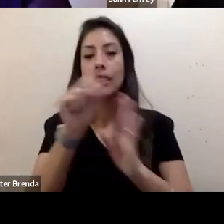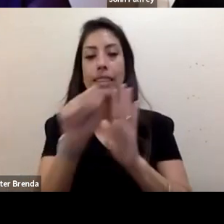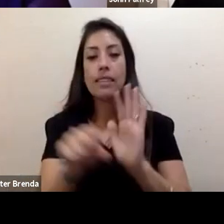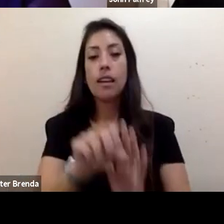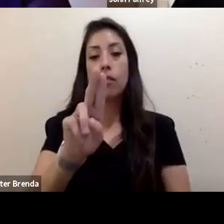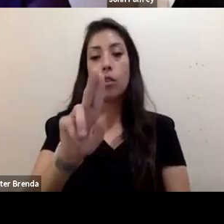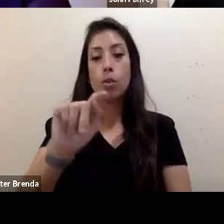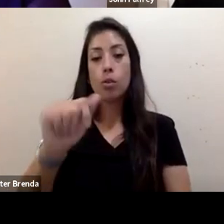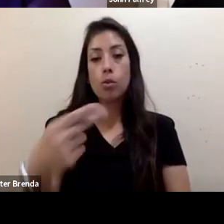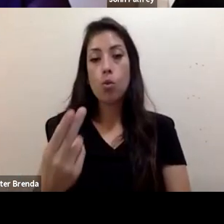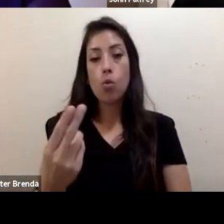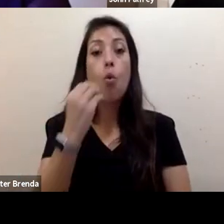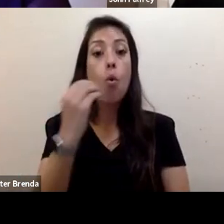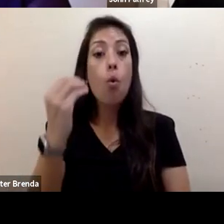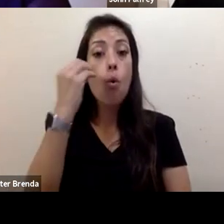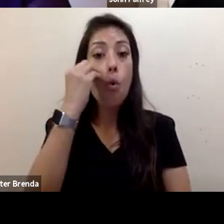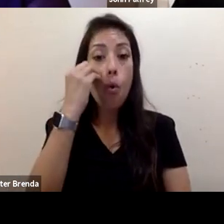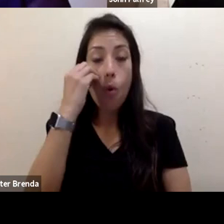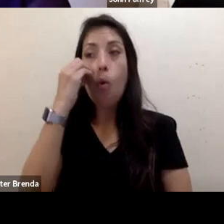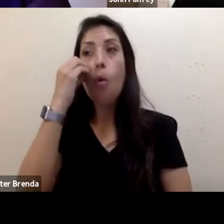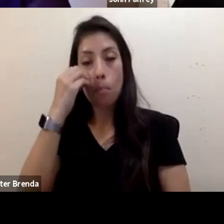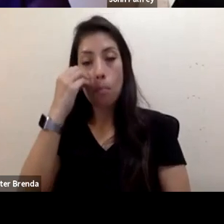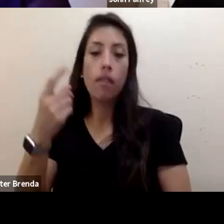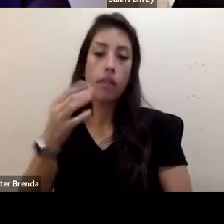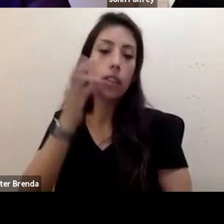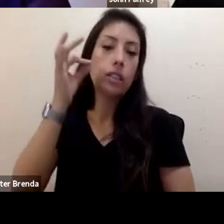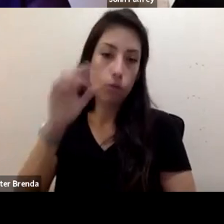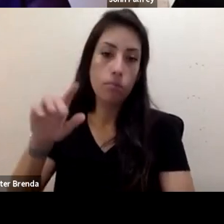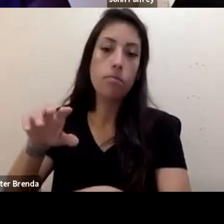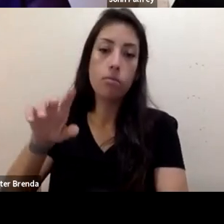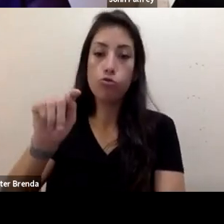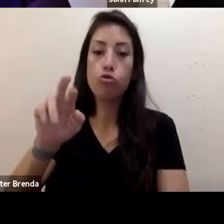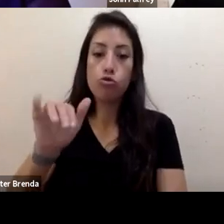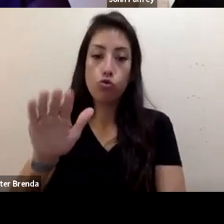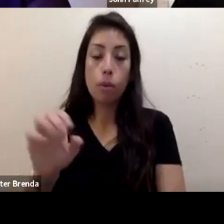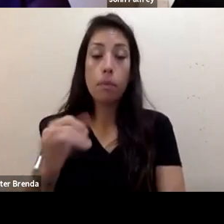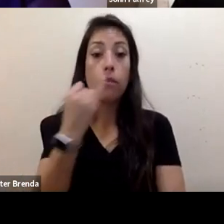home of the Ute, Shoshone, and Dine' tribes, and, if you can, please just keep them in your hearts.